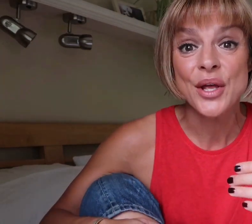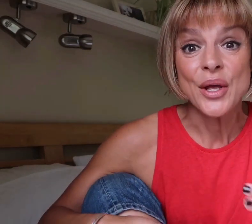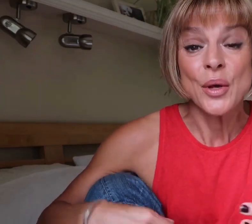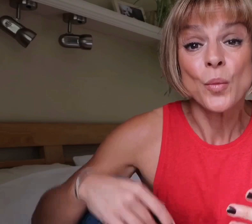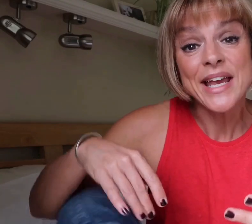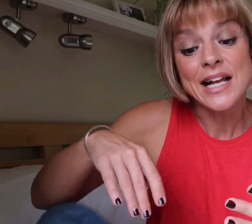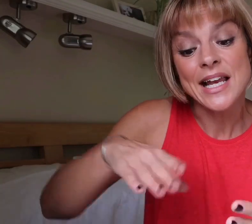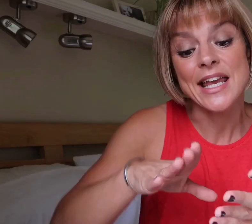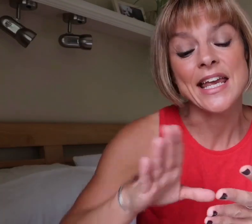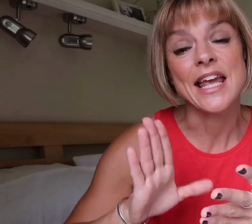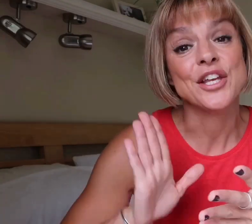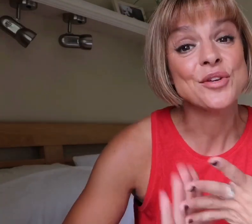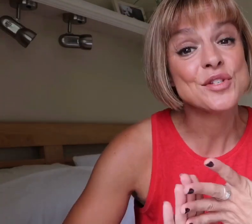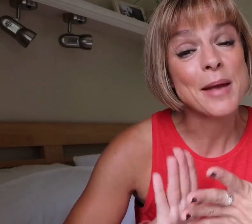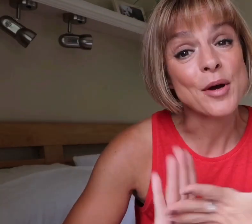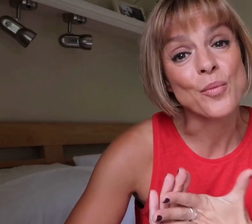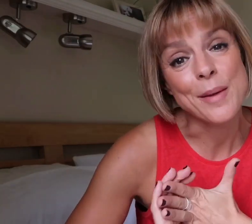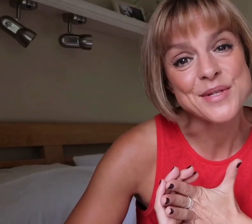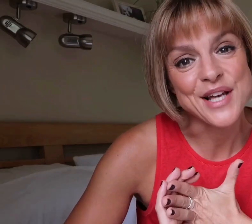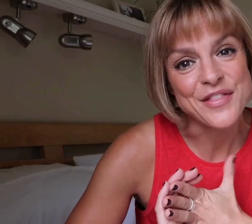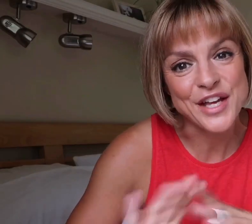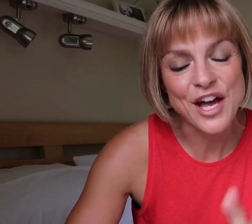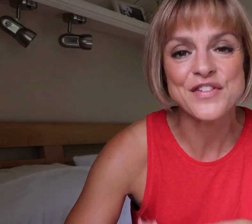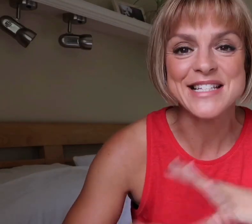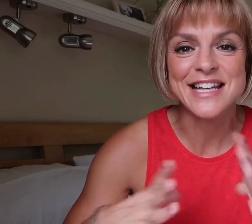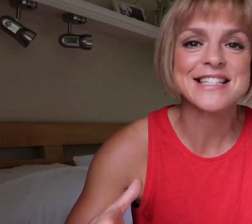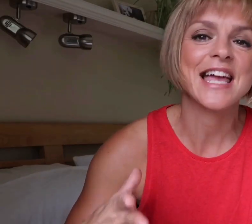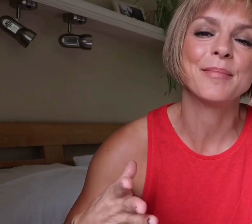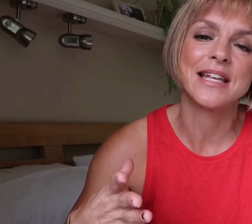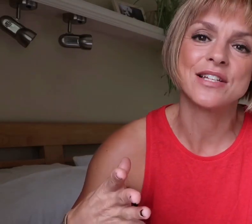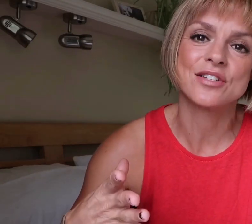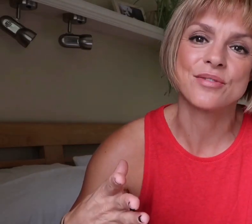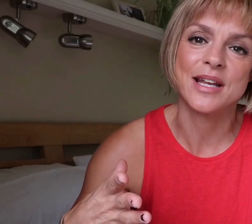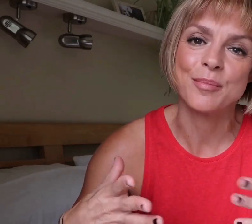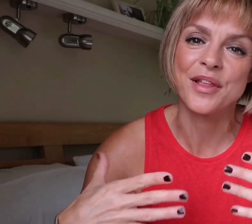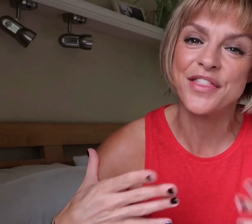weekly newspaper and web site that covers the entertainment industry but